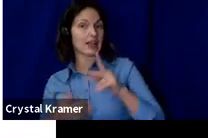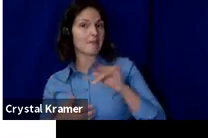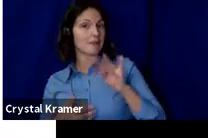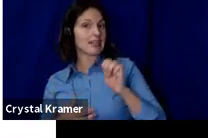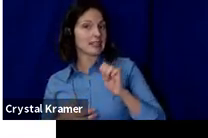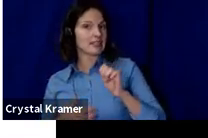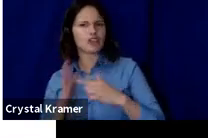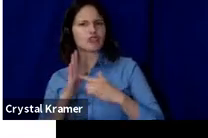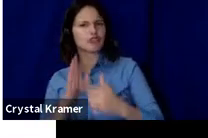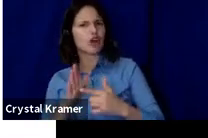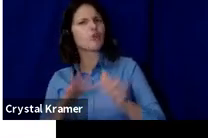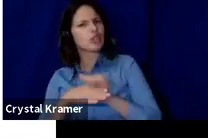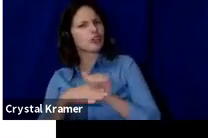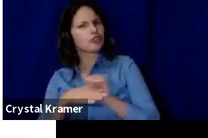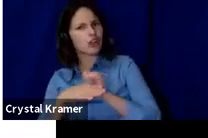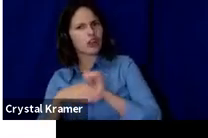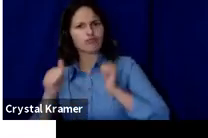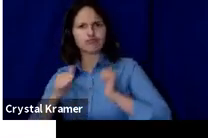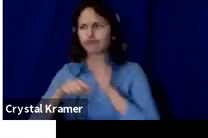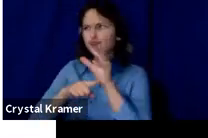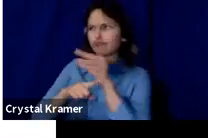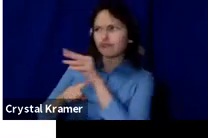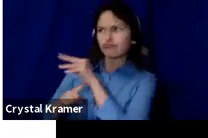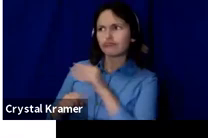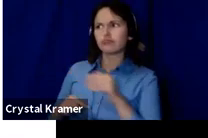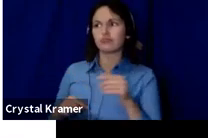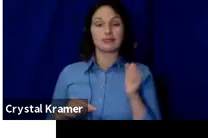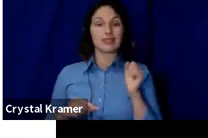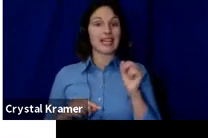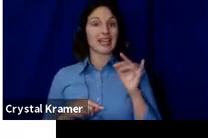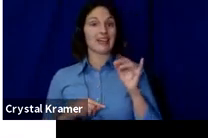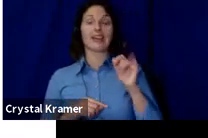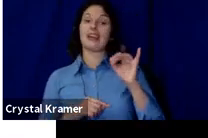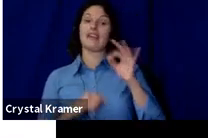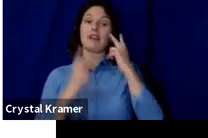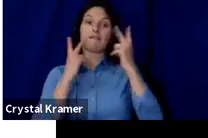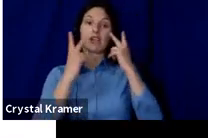If you're making visual artwork, can you show some of the works in progress.